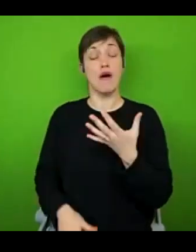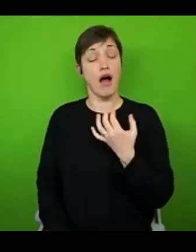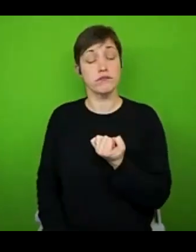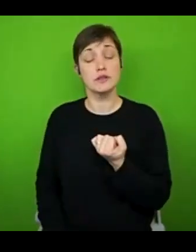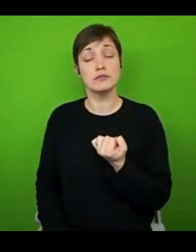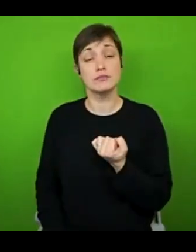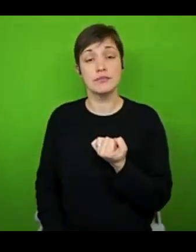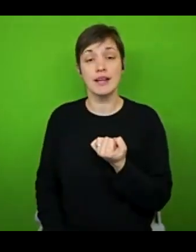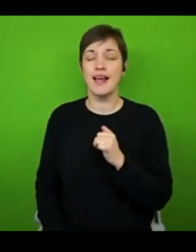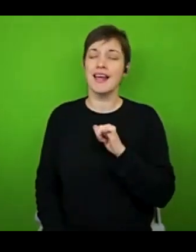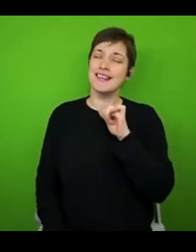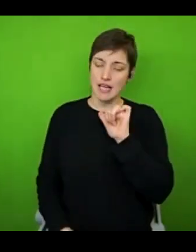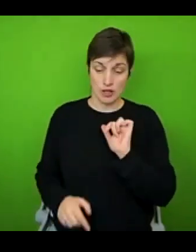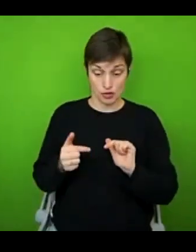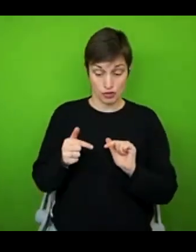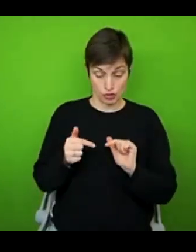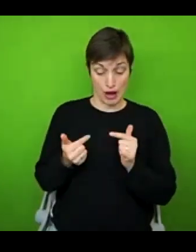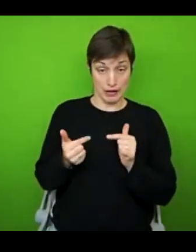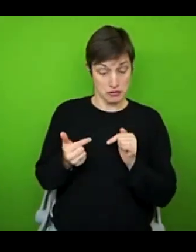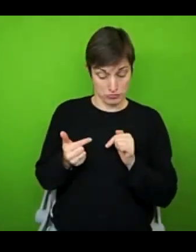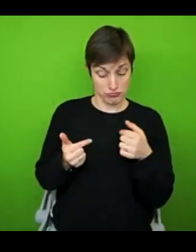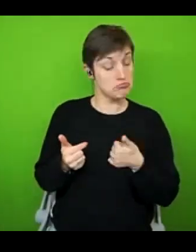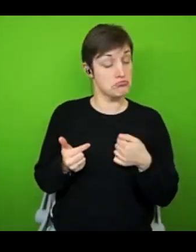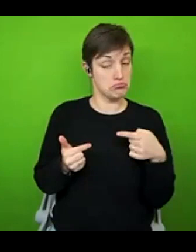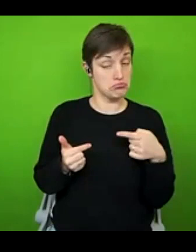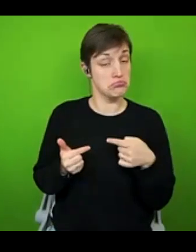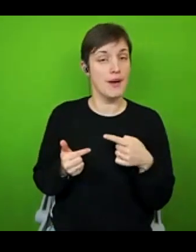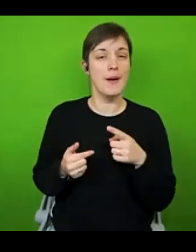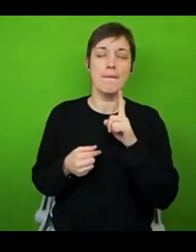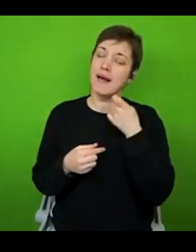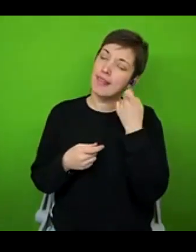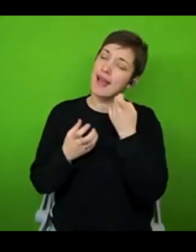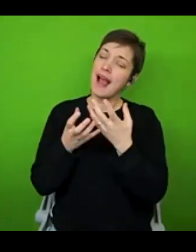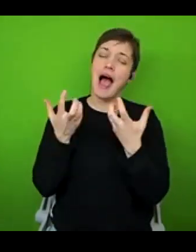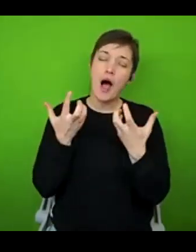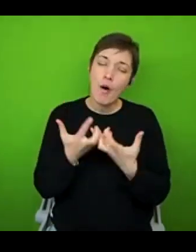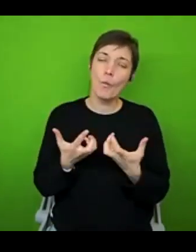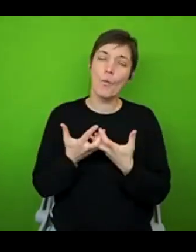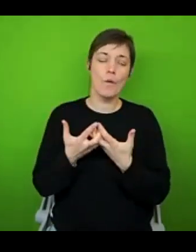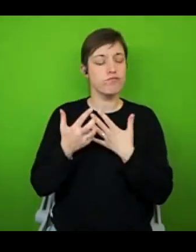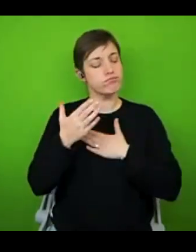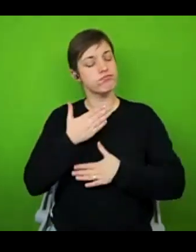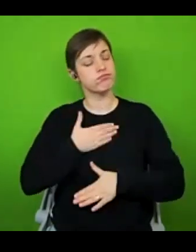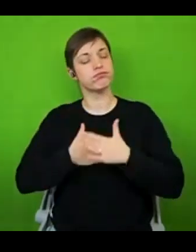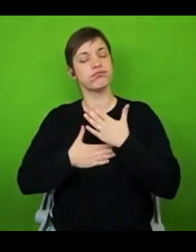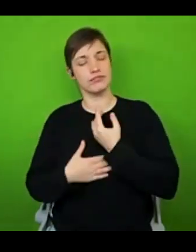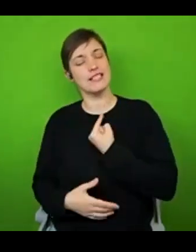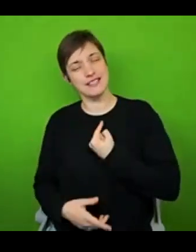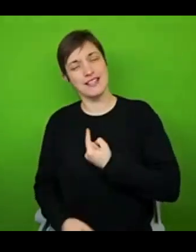to challenge yourself a little bit. But really consider how you can do that in a way that shows compassion to yourself and the challenges that you live with.